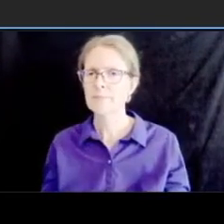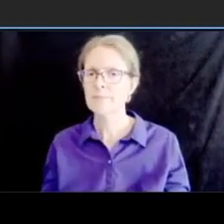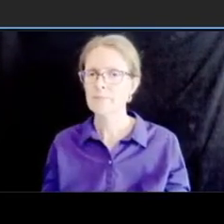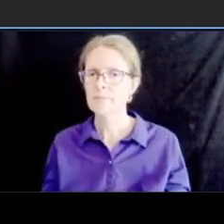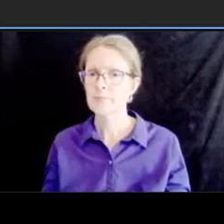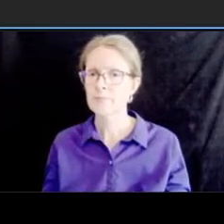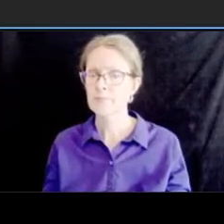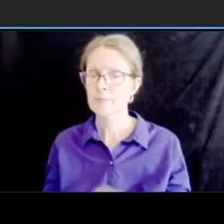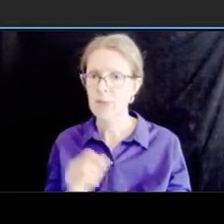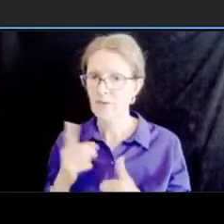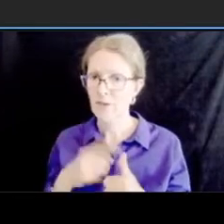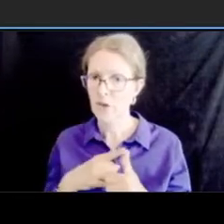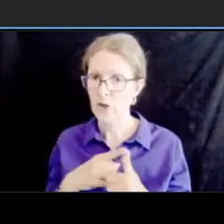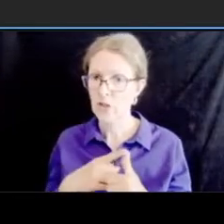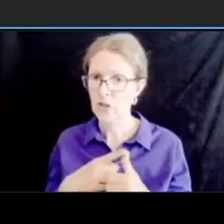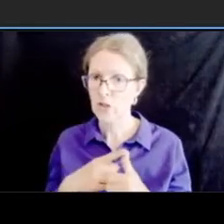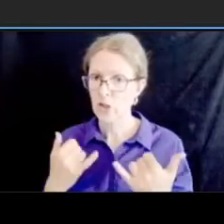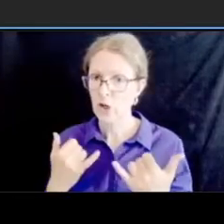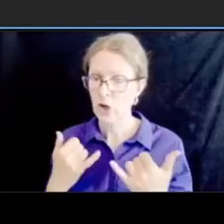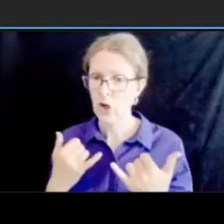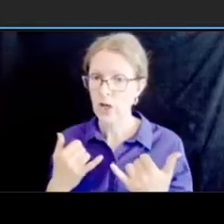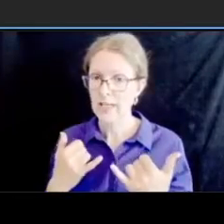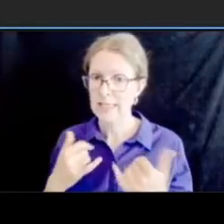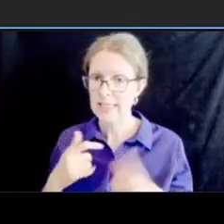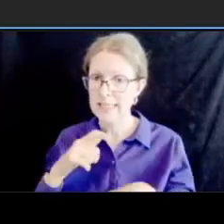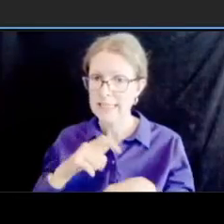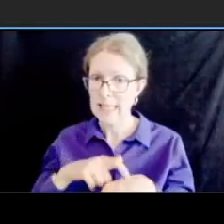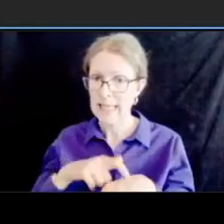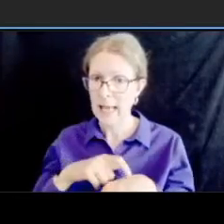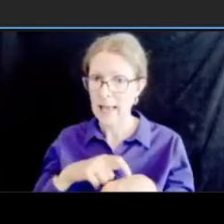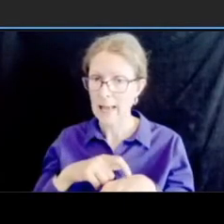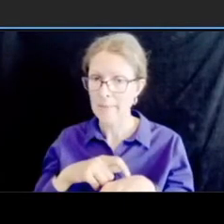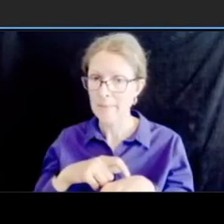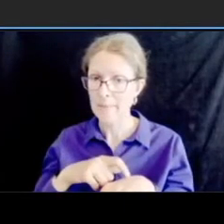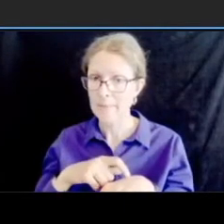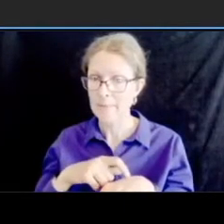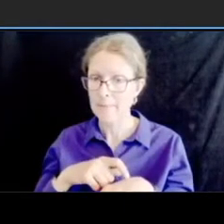just calculated based on the federal regulations and we're currently using the